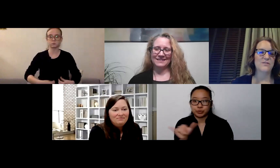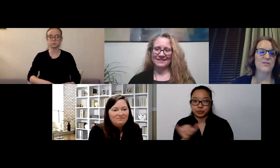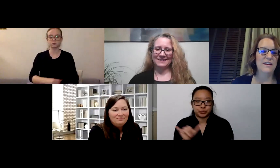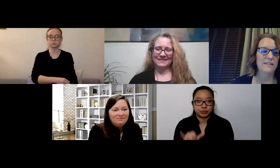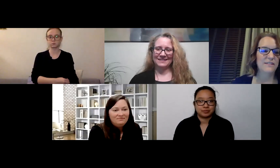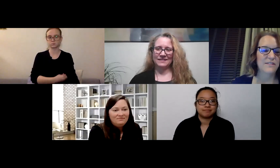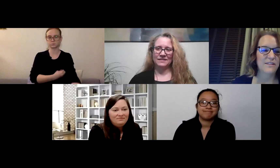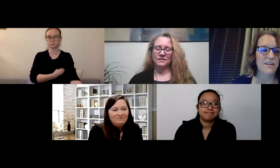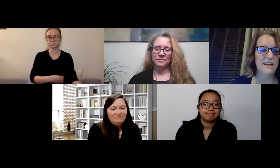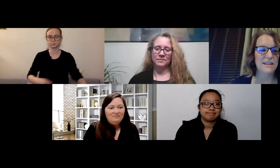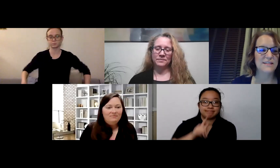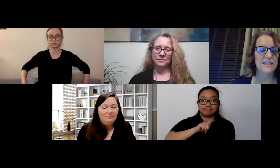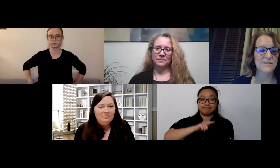Those are great ideas.